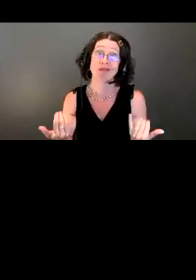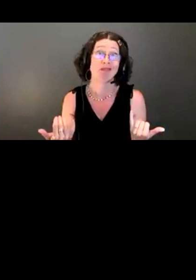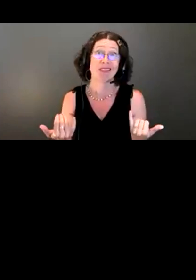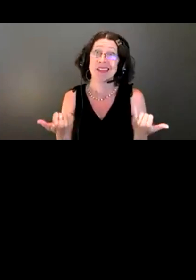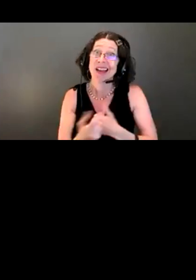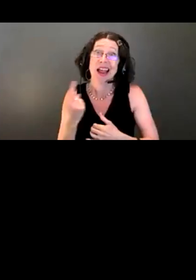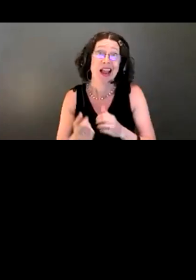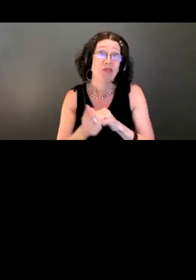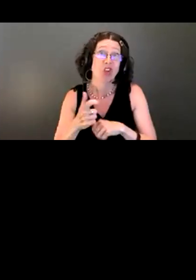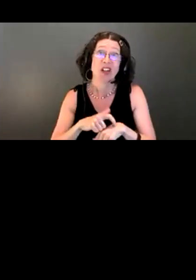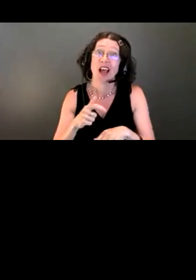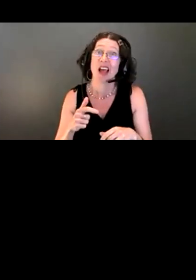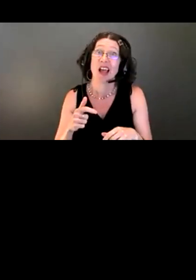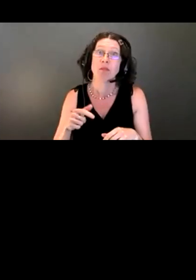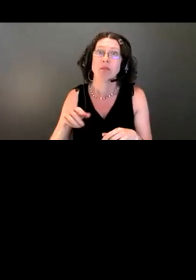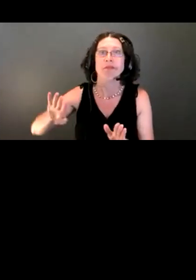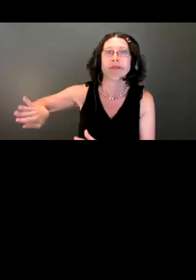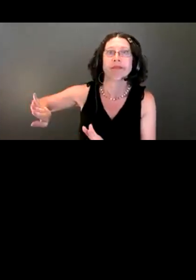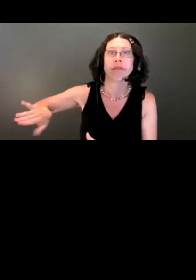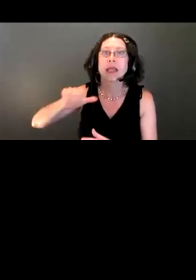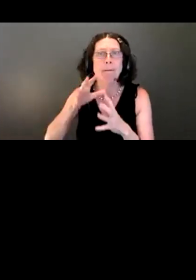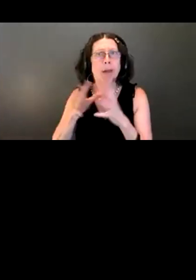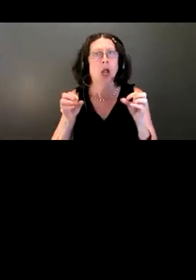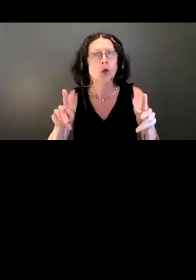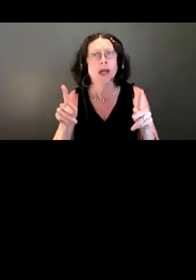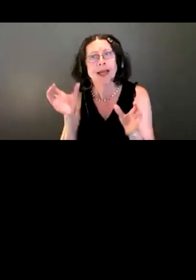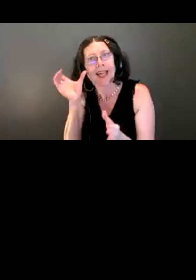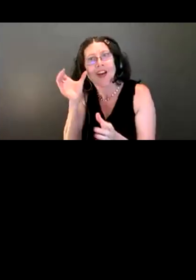don't often get an opportunity to hear from folks with disabilities in such a targeted way.